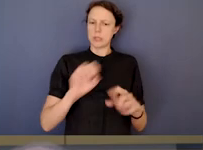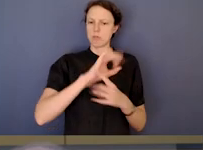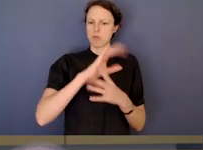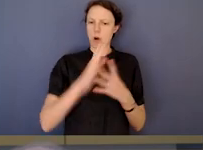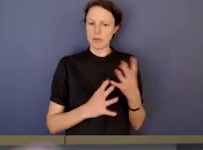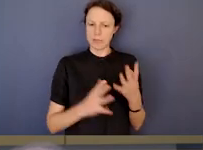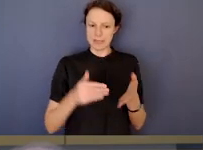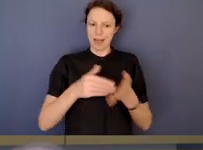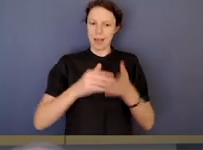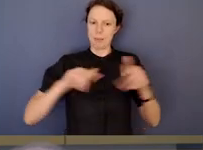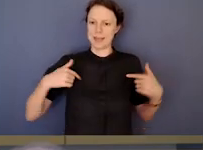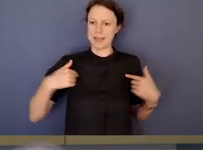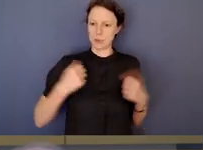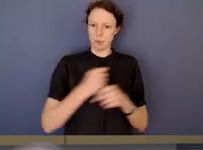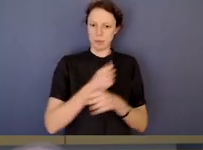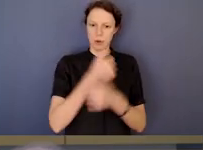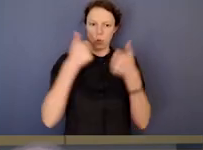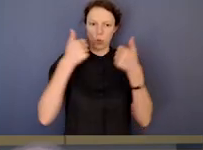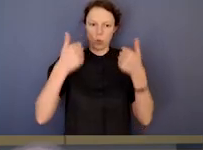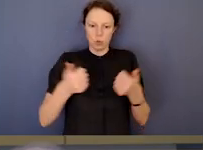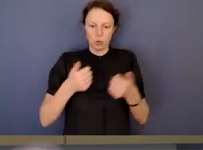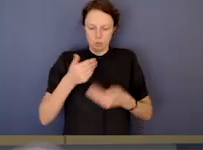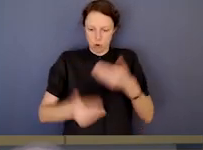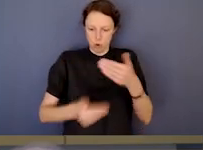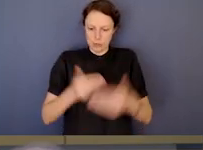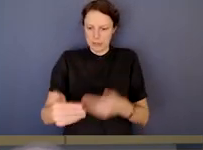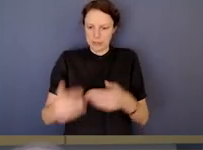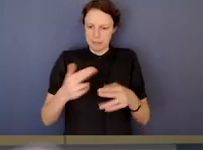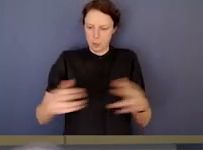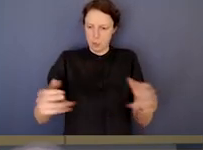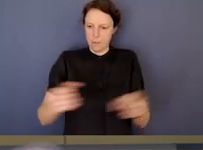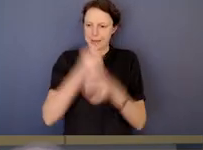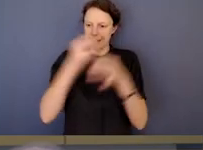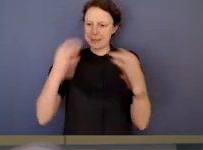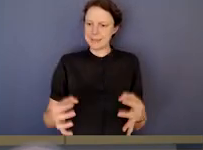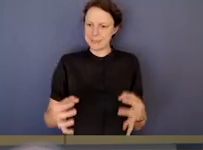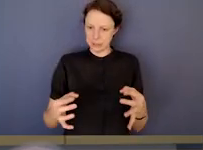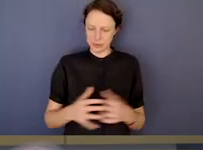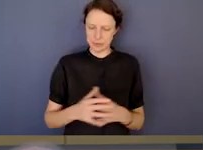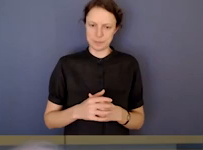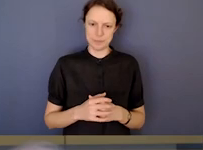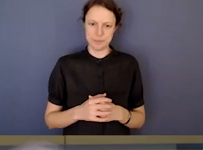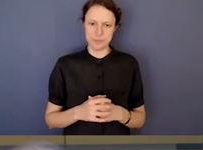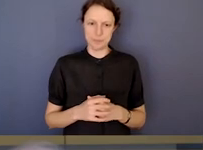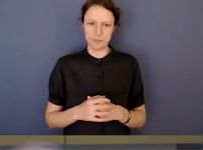And it makes it easier to structure our decision making processes rather than going purely case by case.